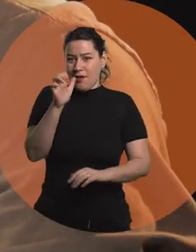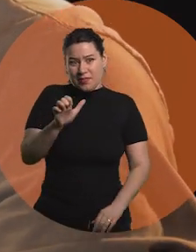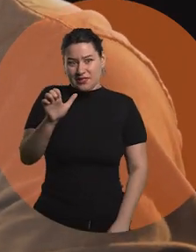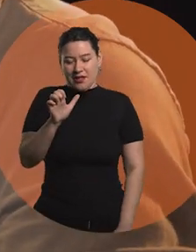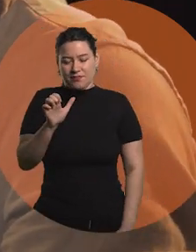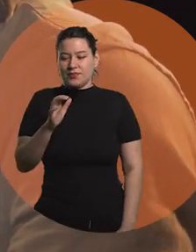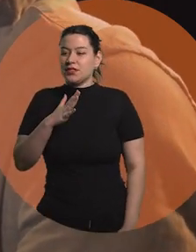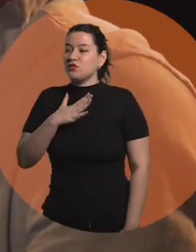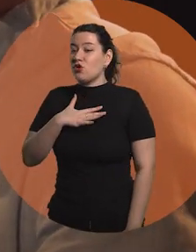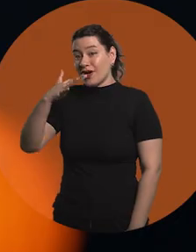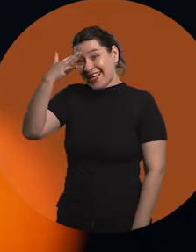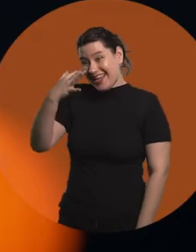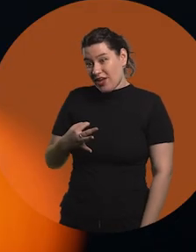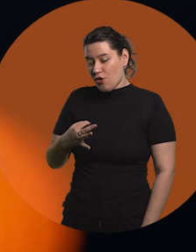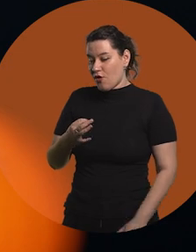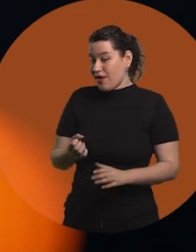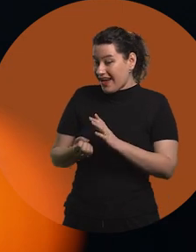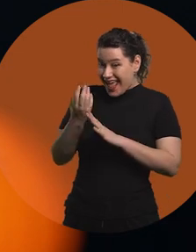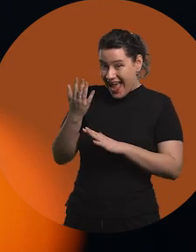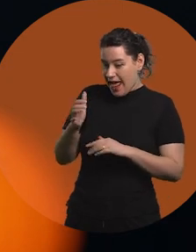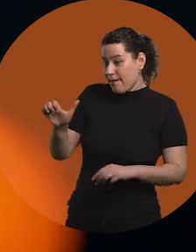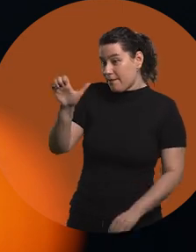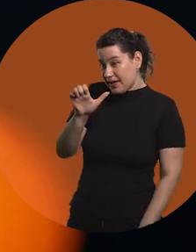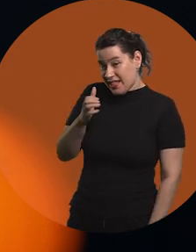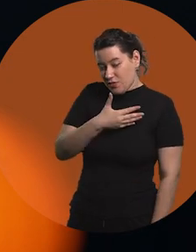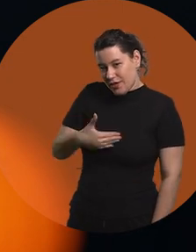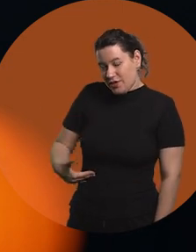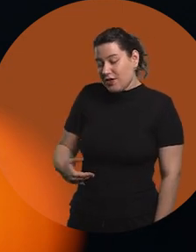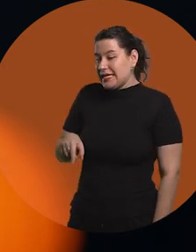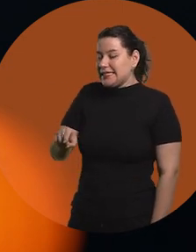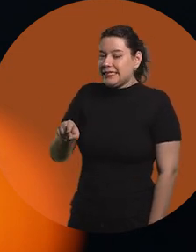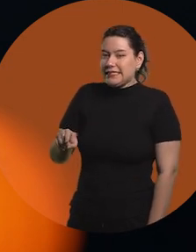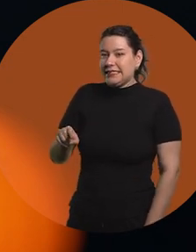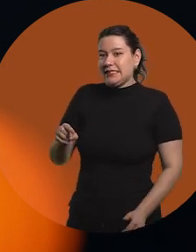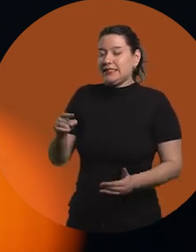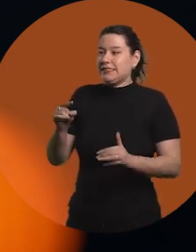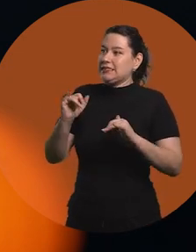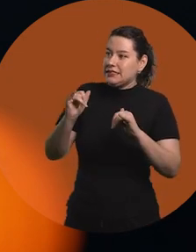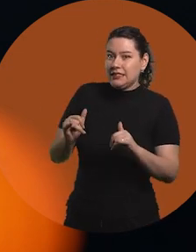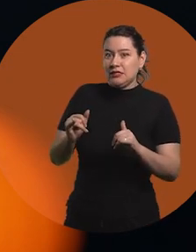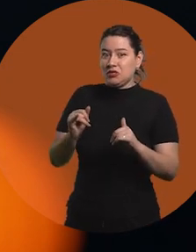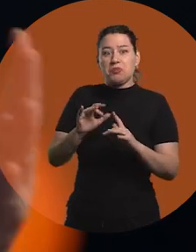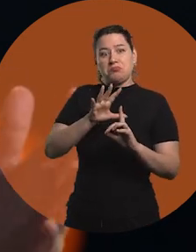themselves as entrepreneurs? The path of entrepreneurship obviously